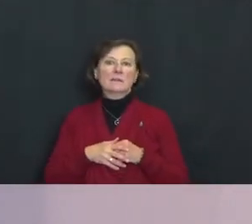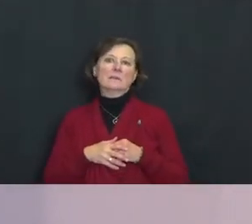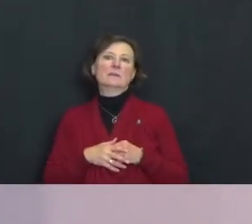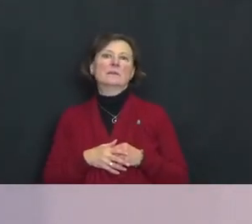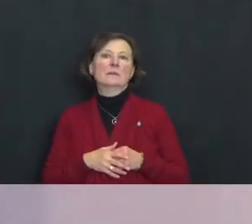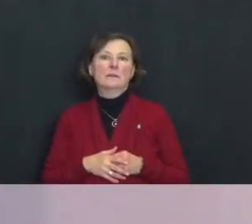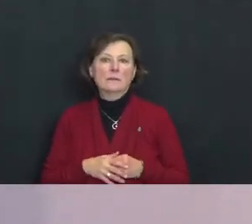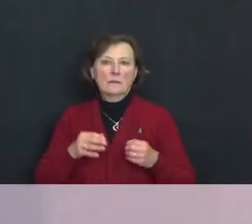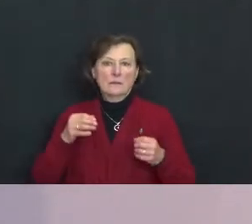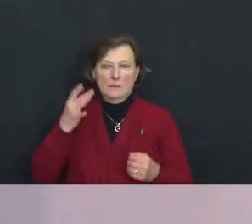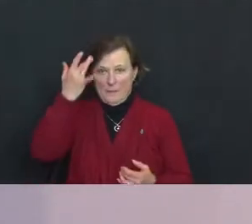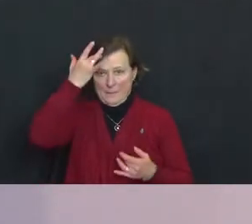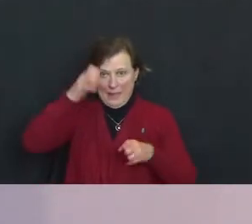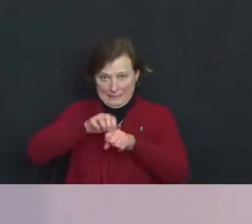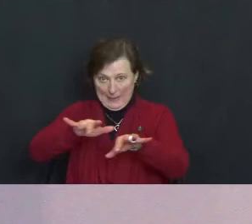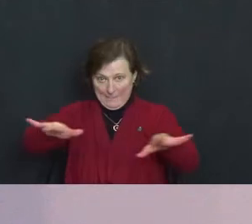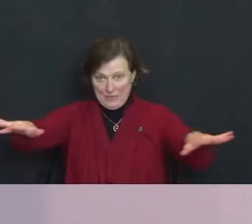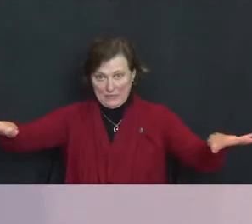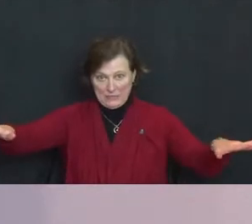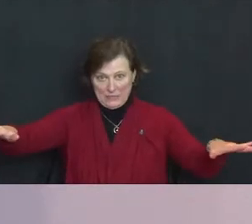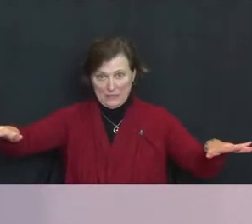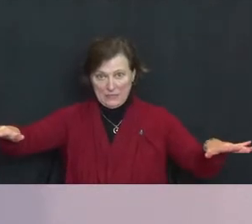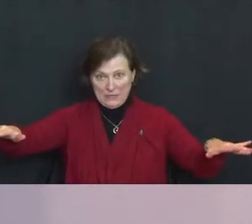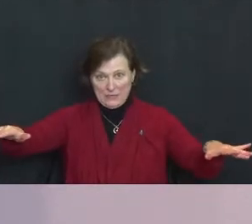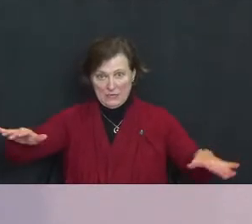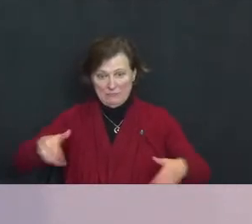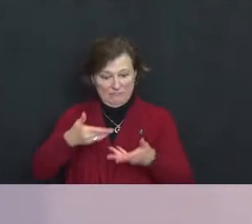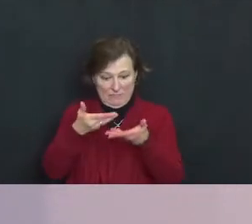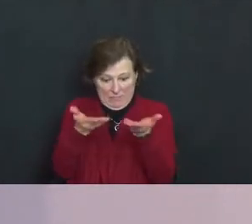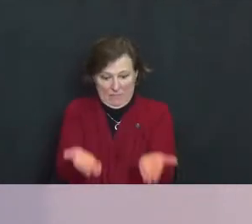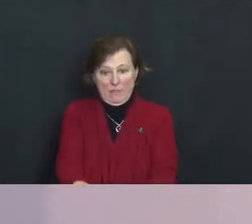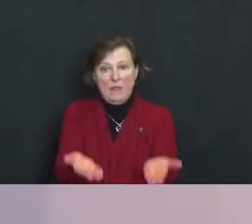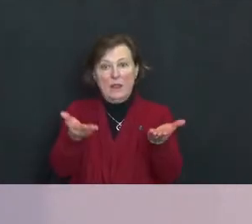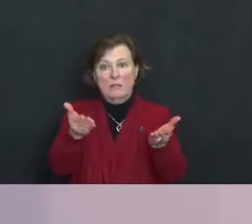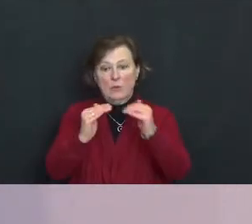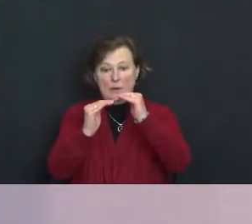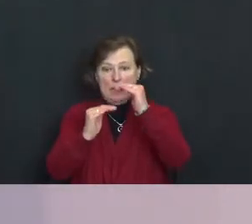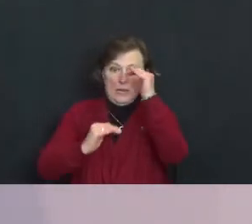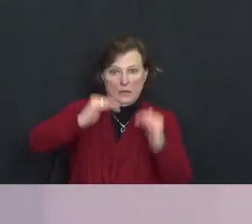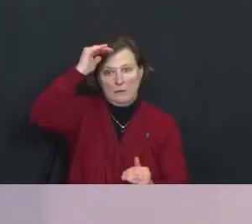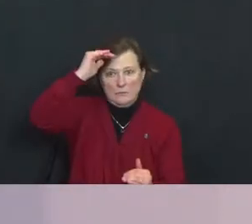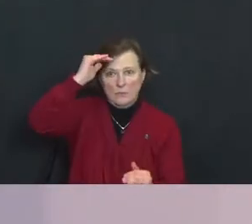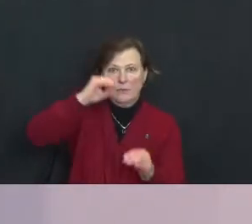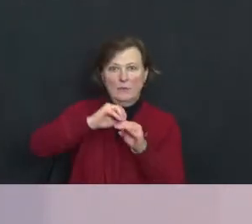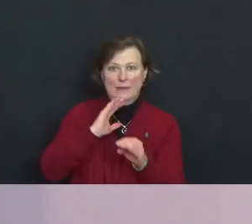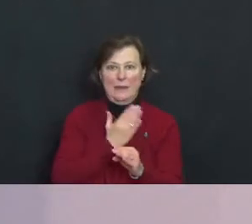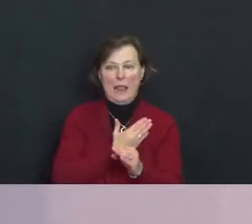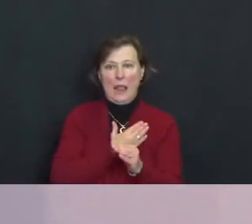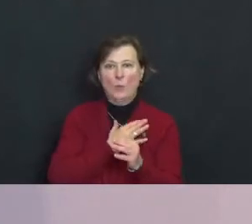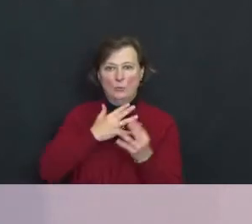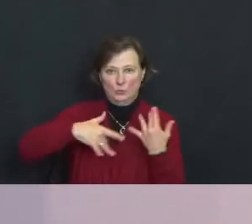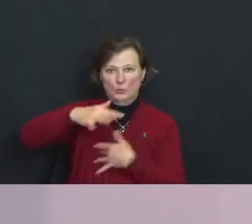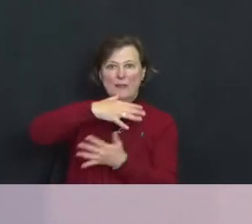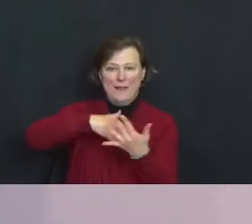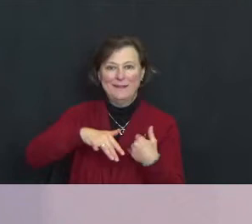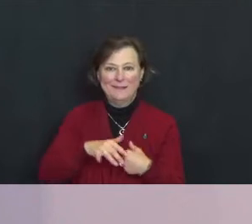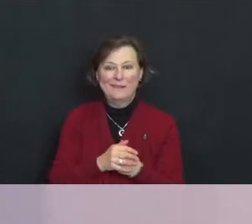The pandemic has laid bare the inequities and inequalities in our society.